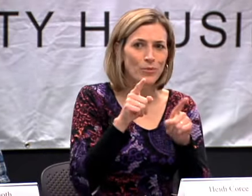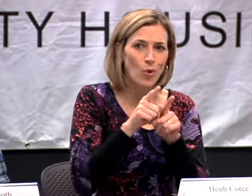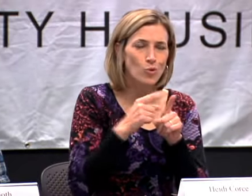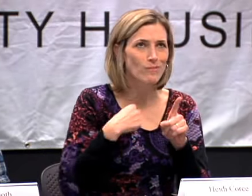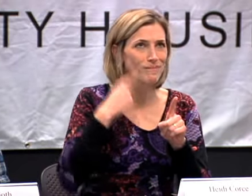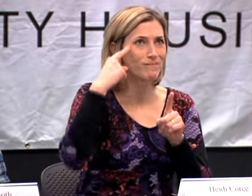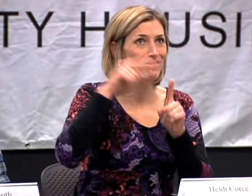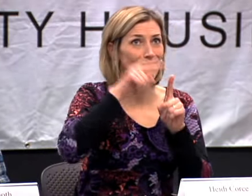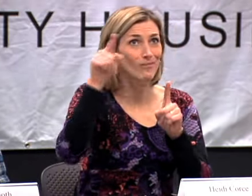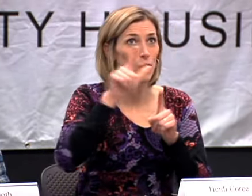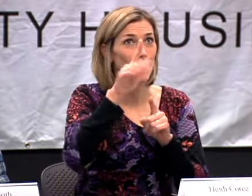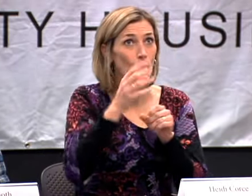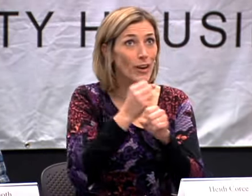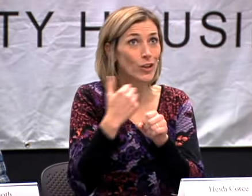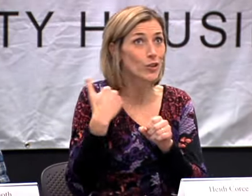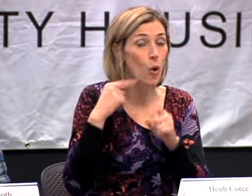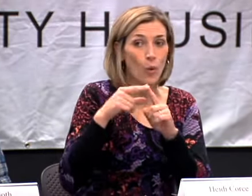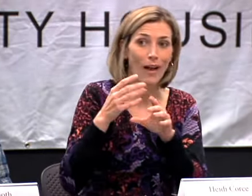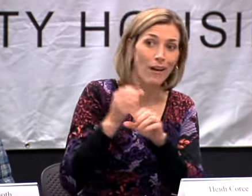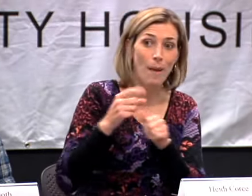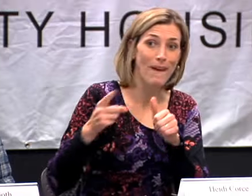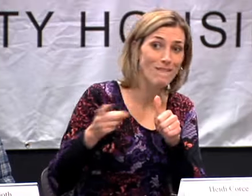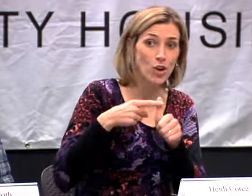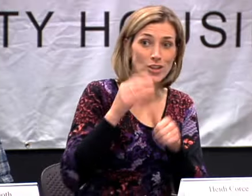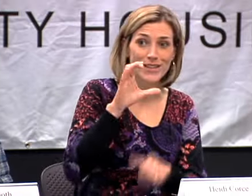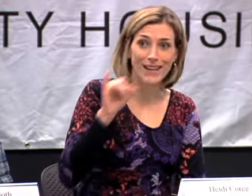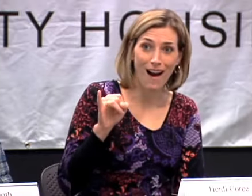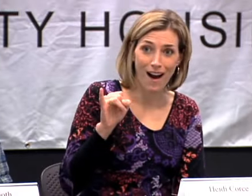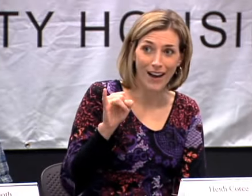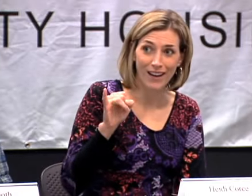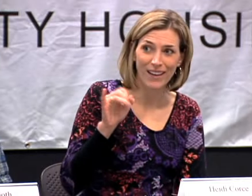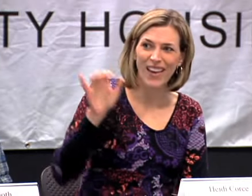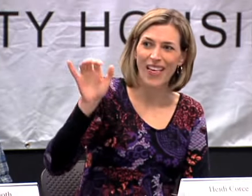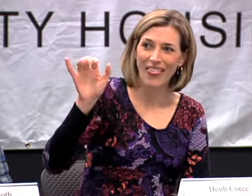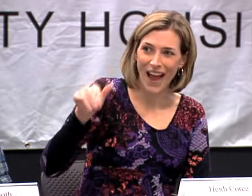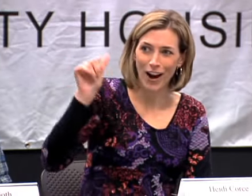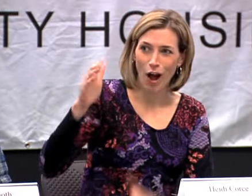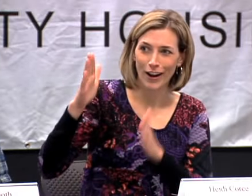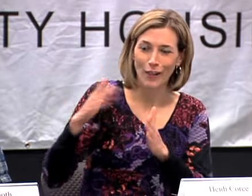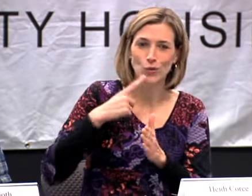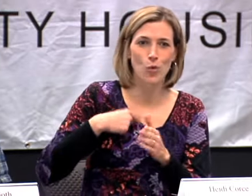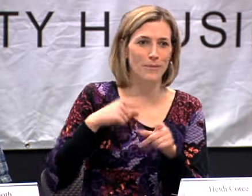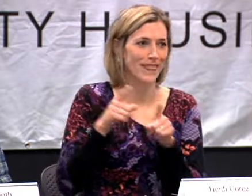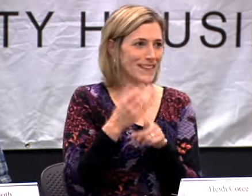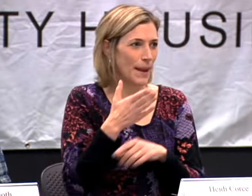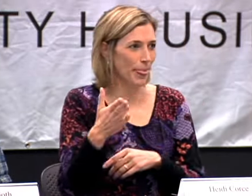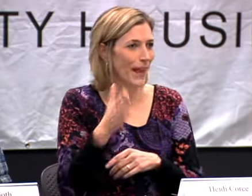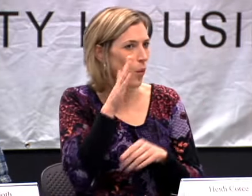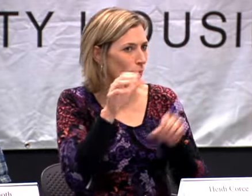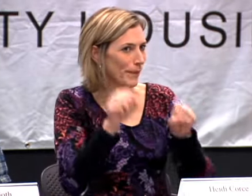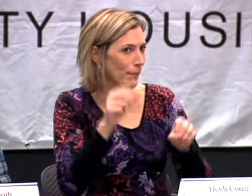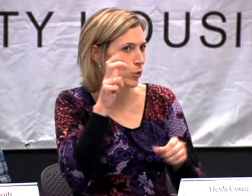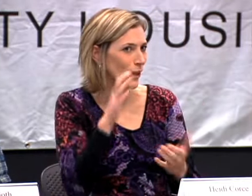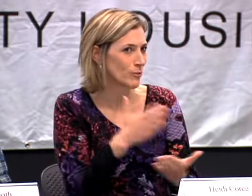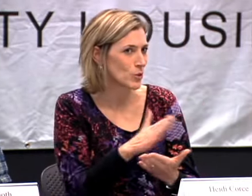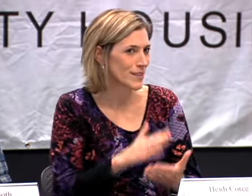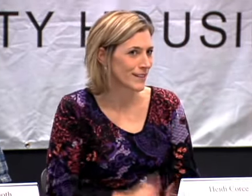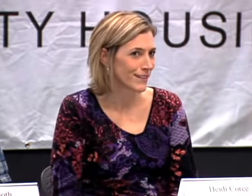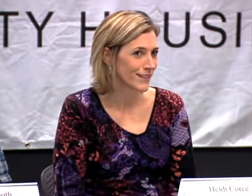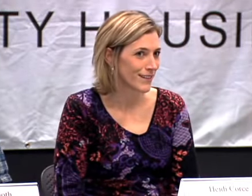AUDIOGRAM. AND SO, THAT WAS, I WAS VERY YOUNG WHEN I GOT MY C.I. AND SO